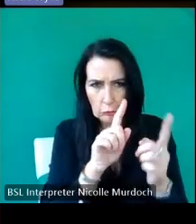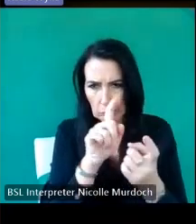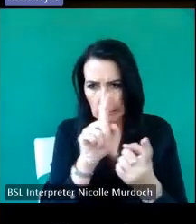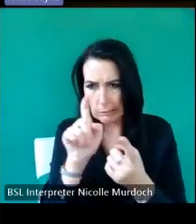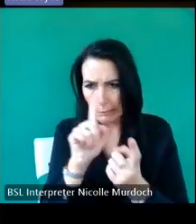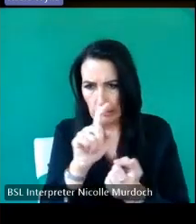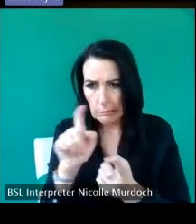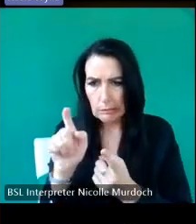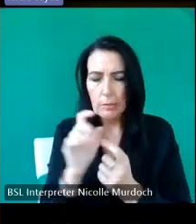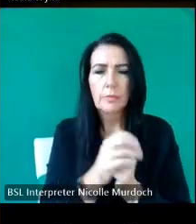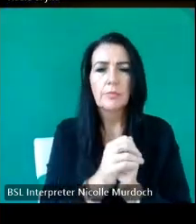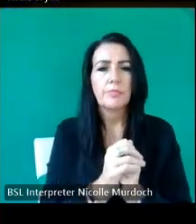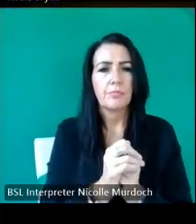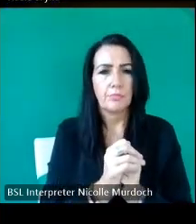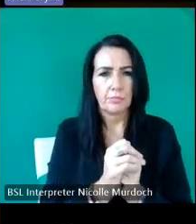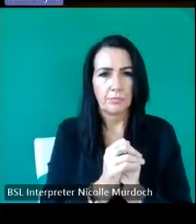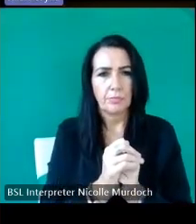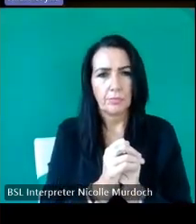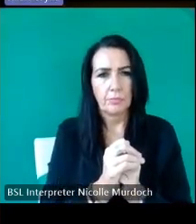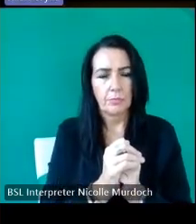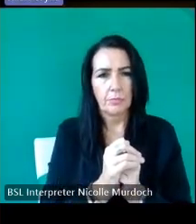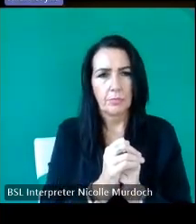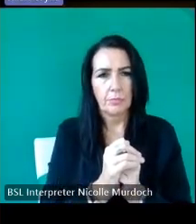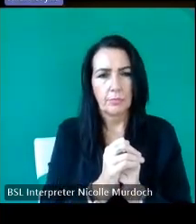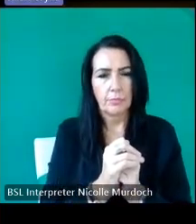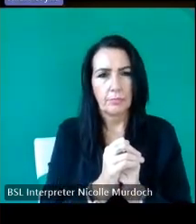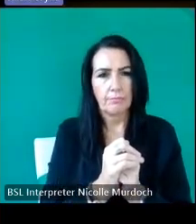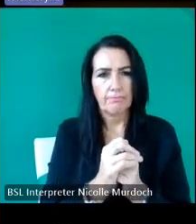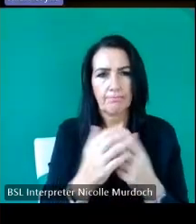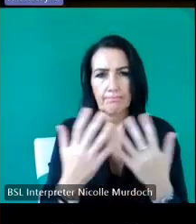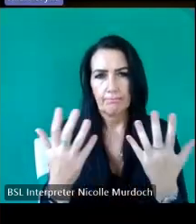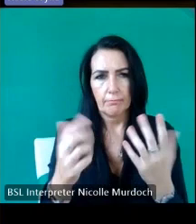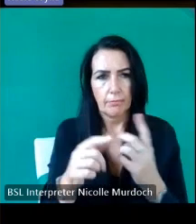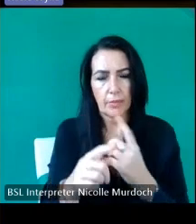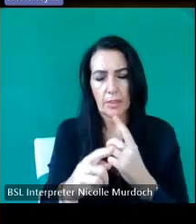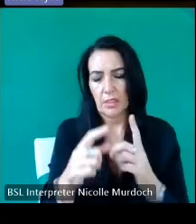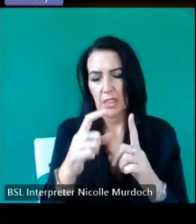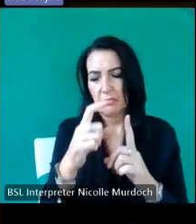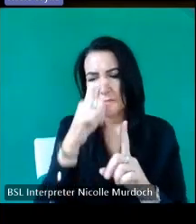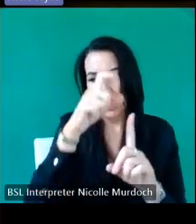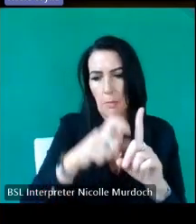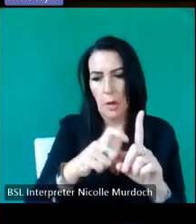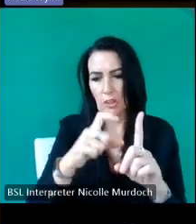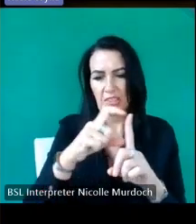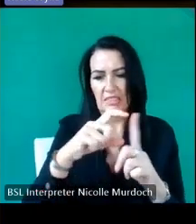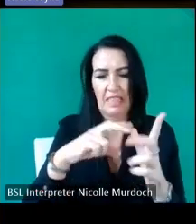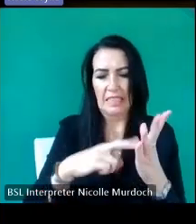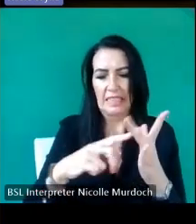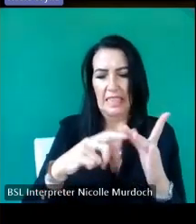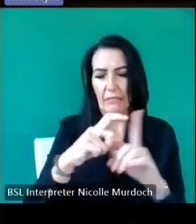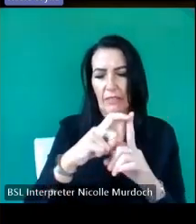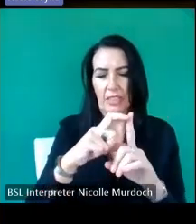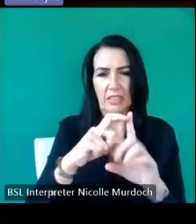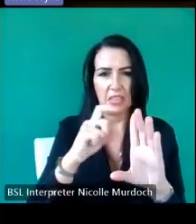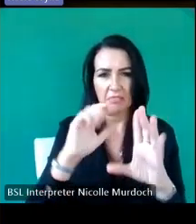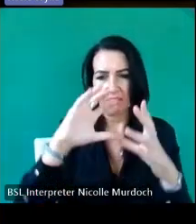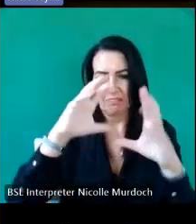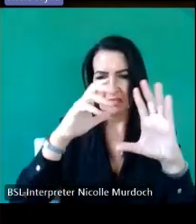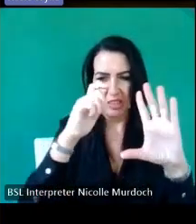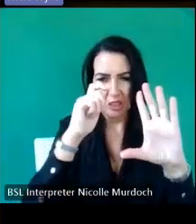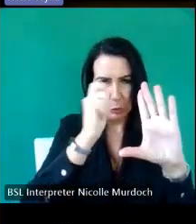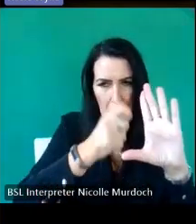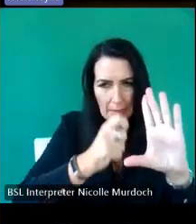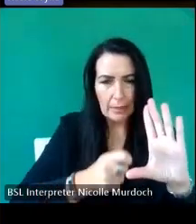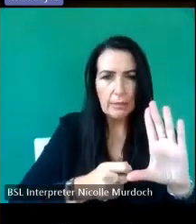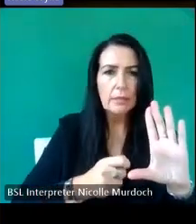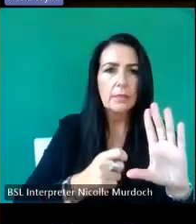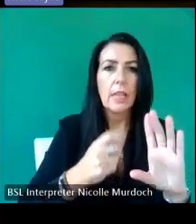argument uh somebody's called David is a stone meon he would use one or other of these symbols